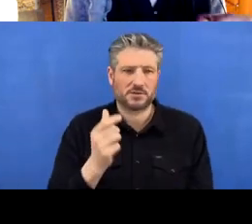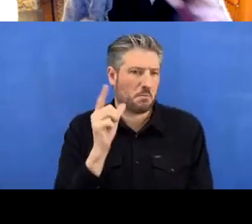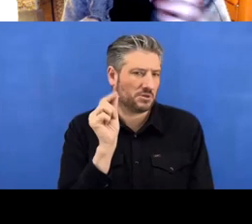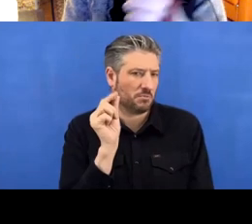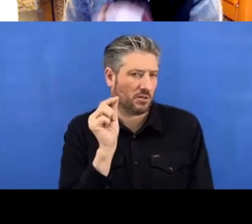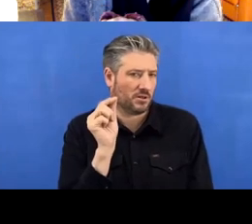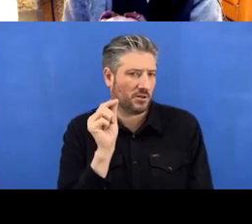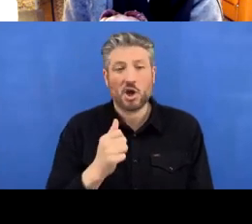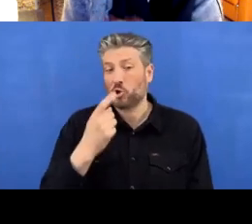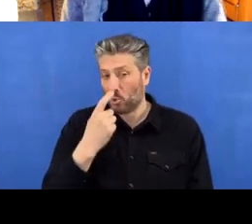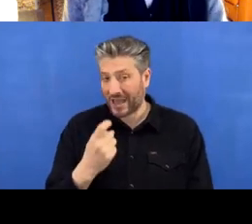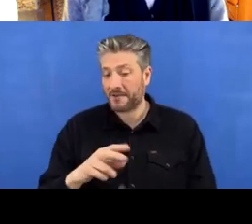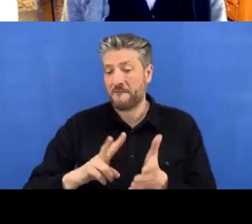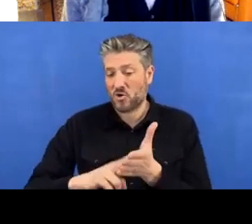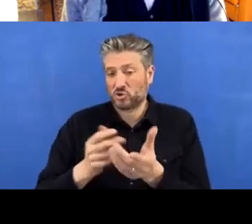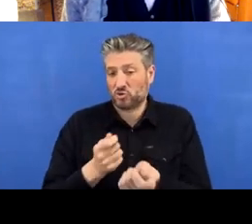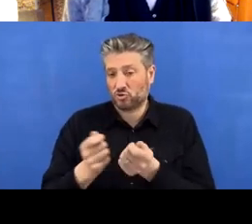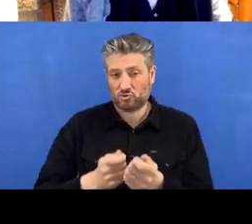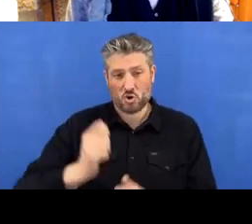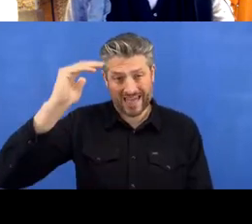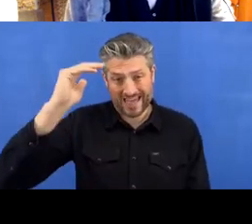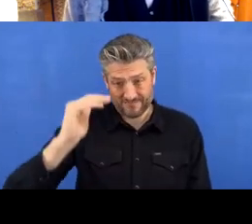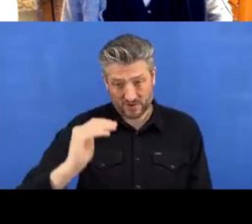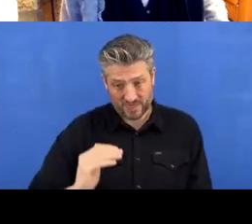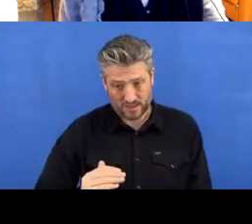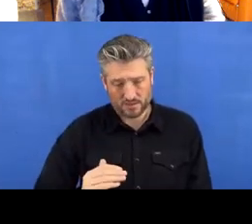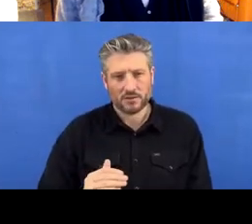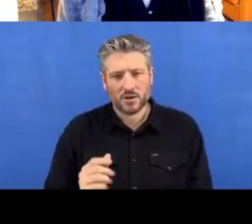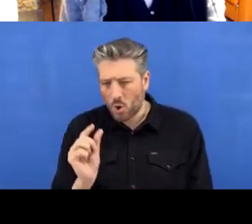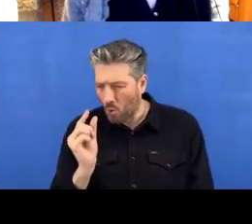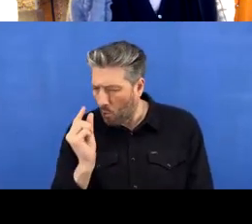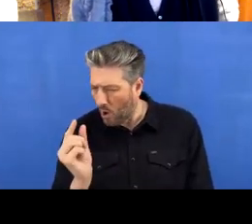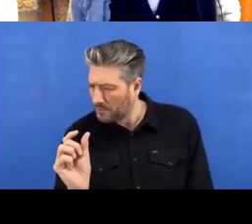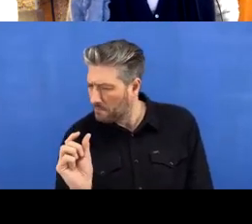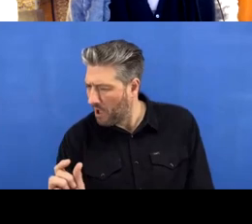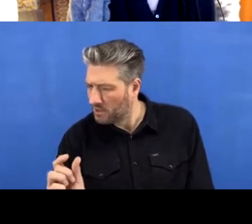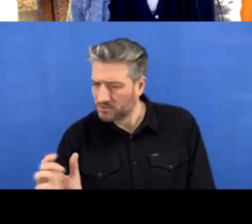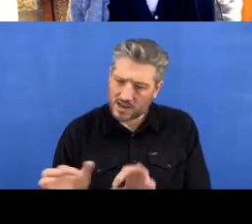But only a small part of it is related to R. So that's possible, I haven't done that yet. What you have to